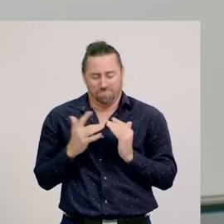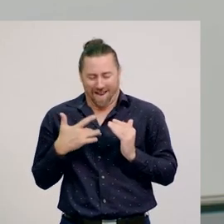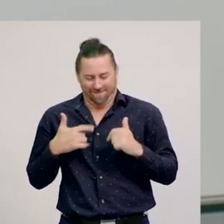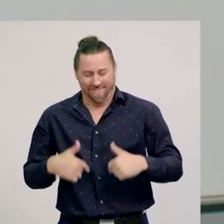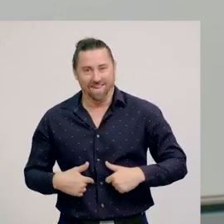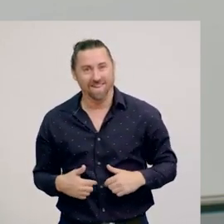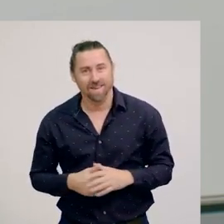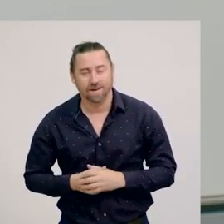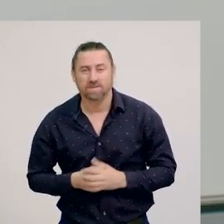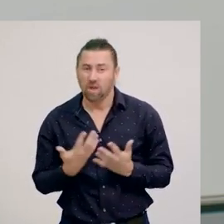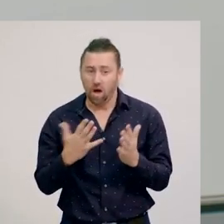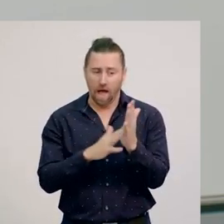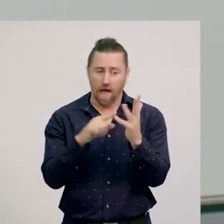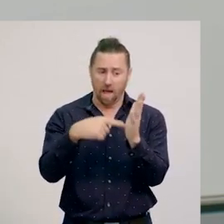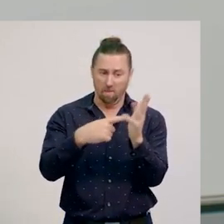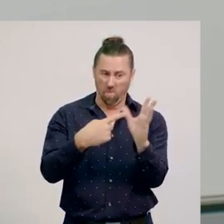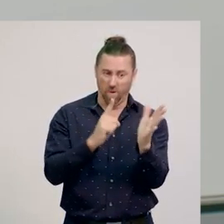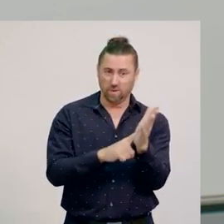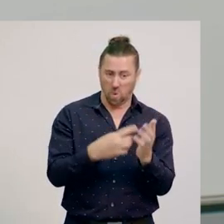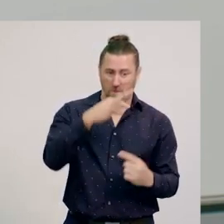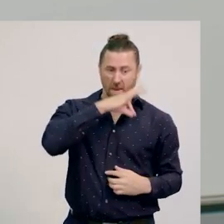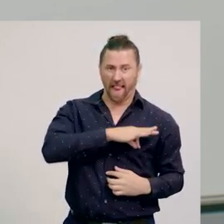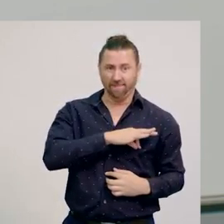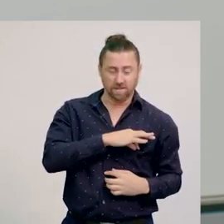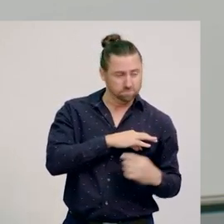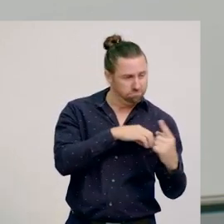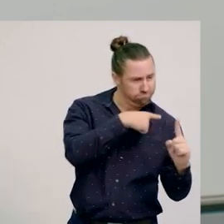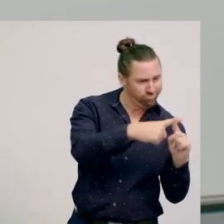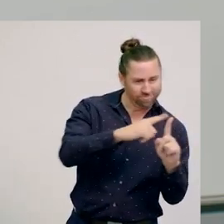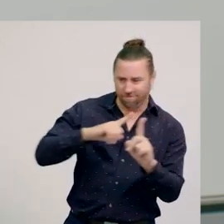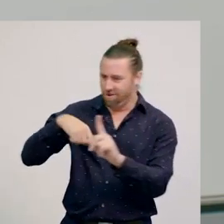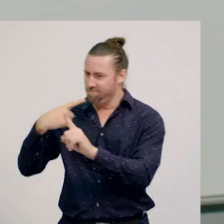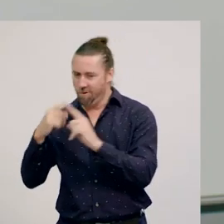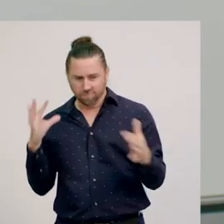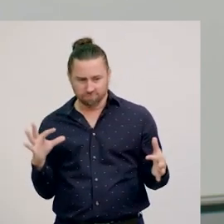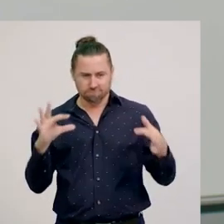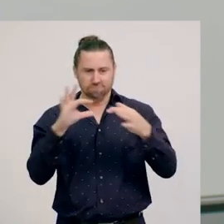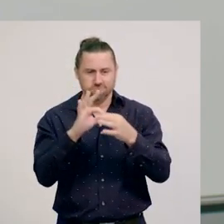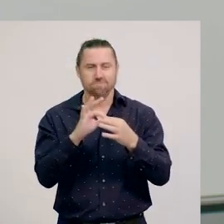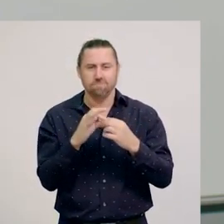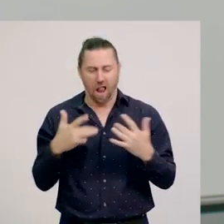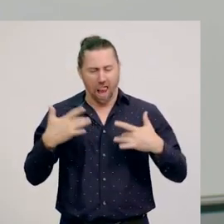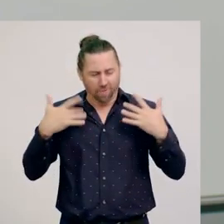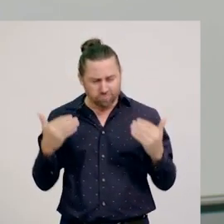Mutually-beneficial relationships allow both organisms in a relationship to thrive.